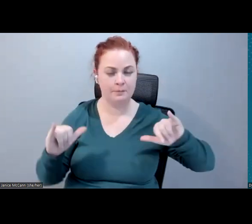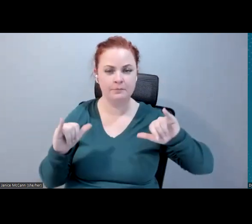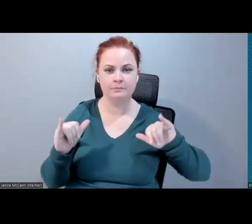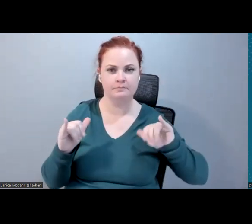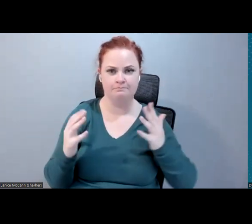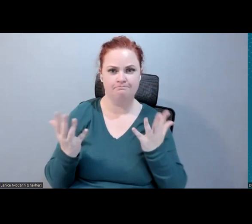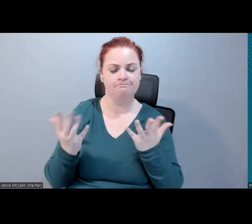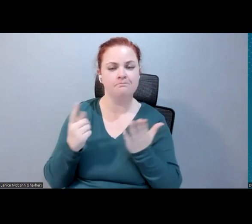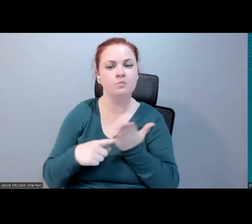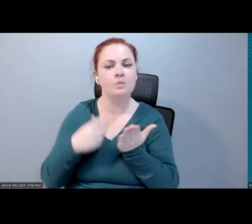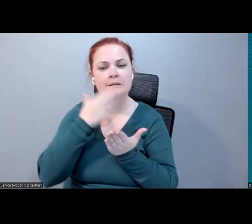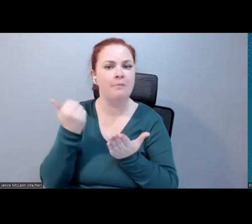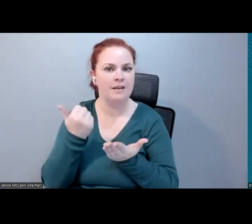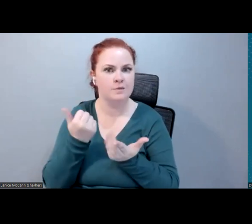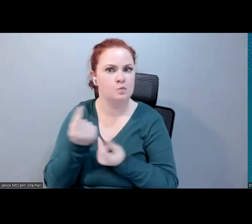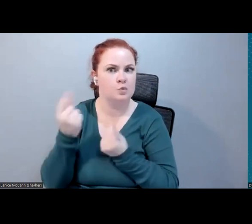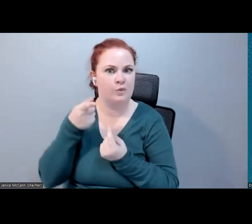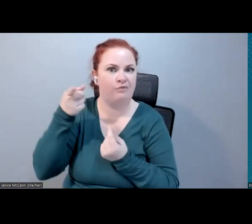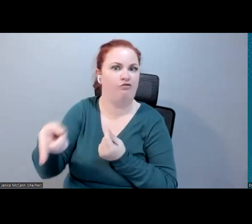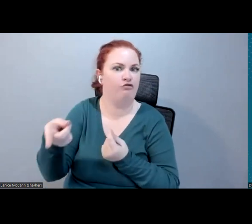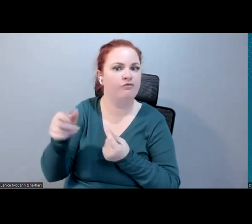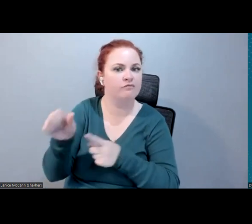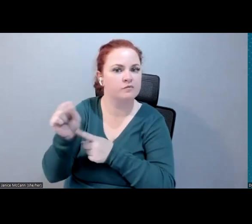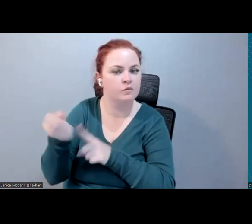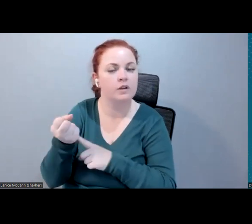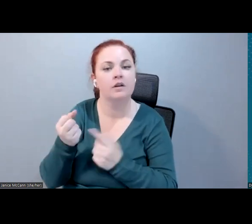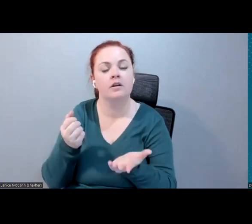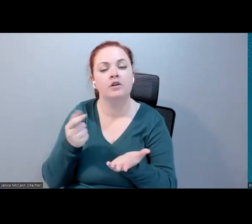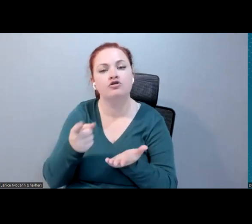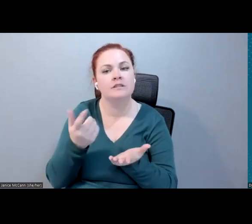folks, if you could just wave a magic wand or do some